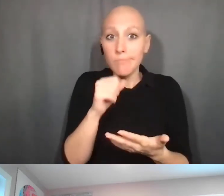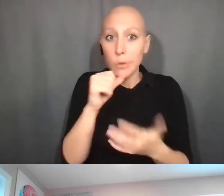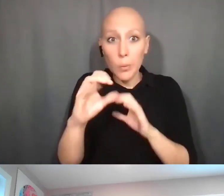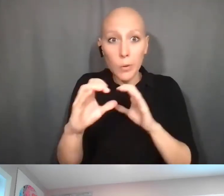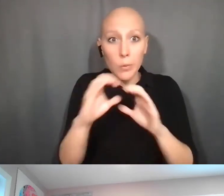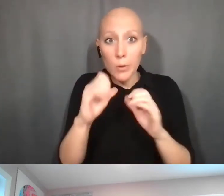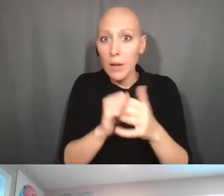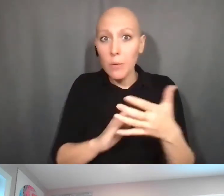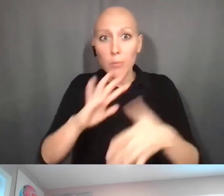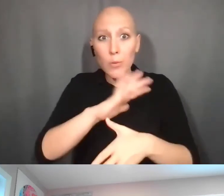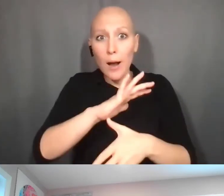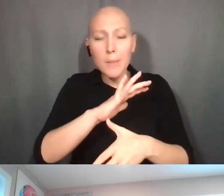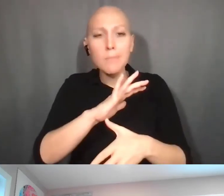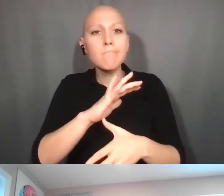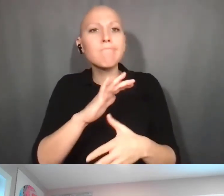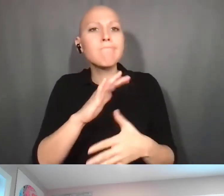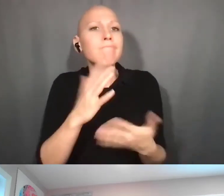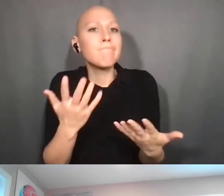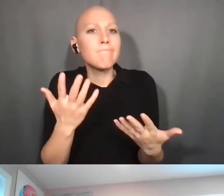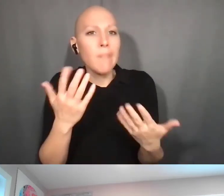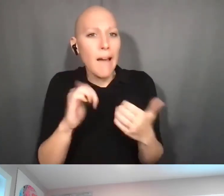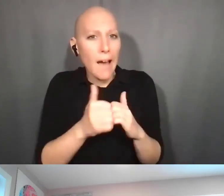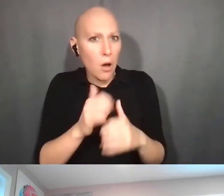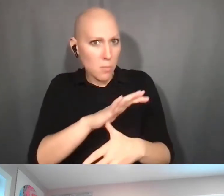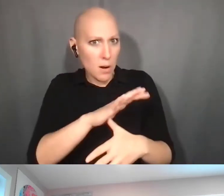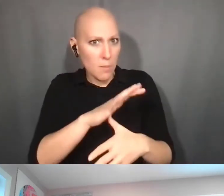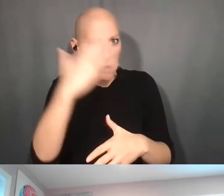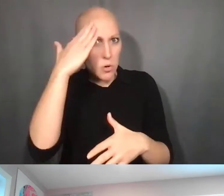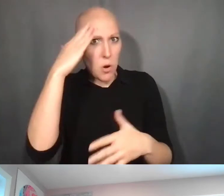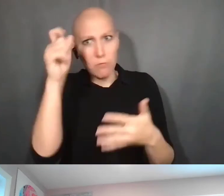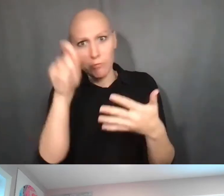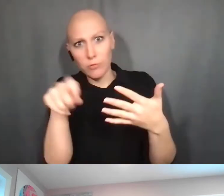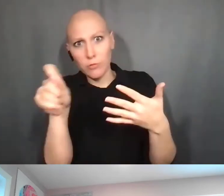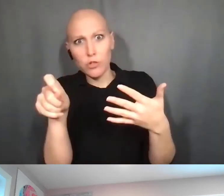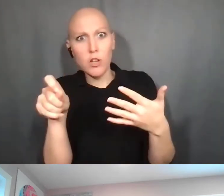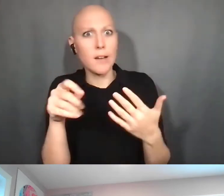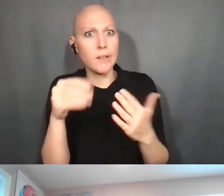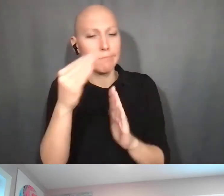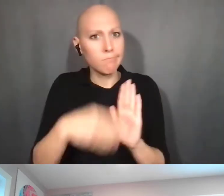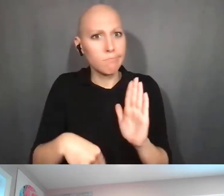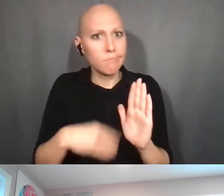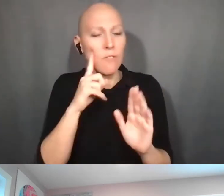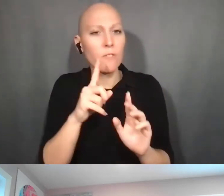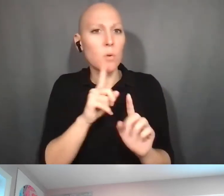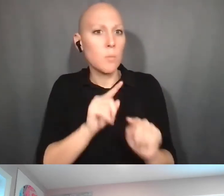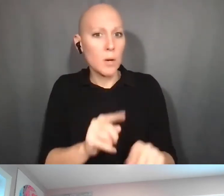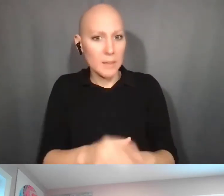Kristin Ta: Great. And then you mentioned a few minutes ago that annual utilization reports so the question about that ...